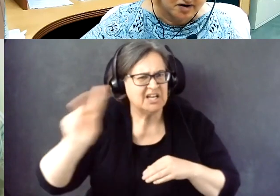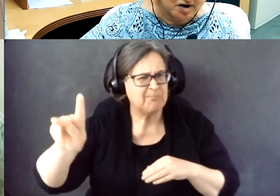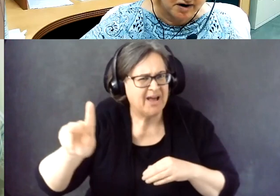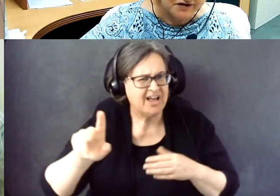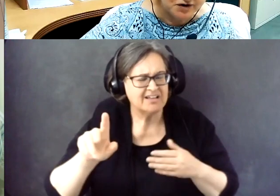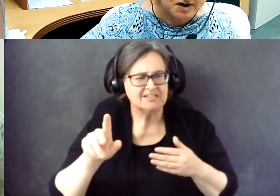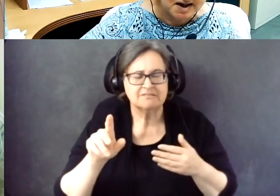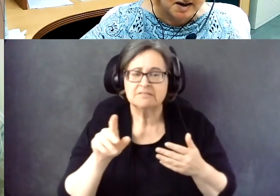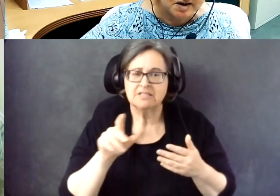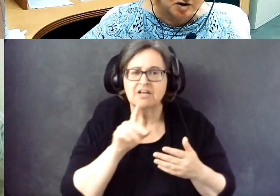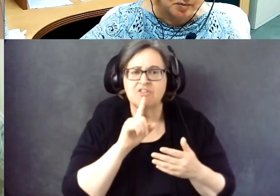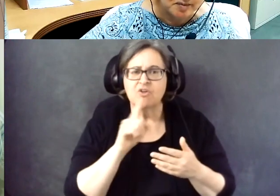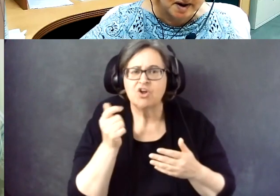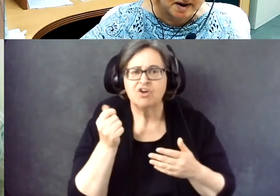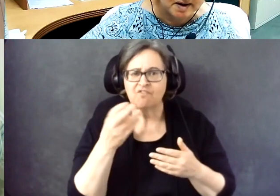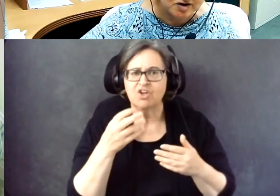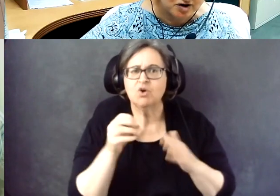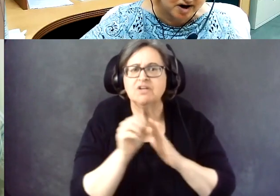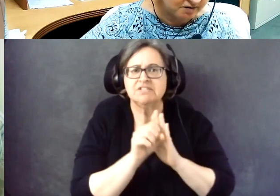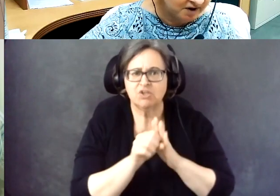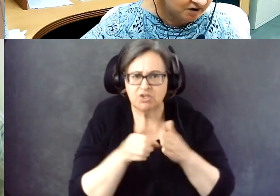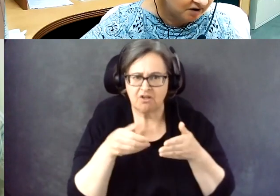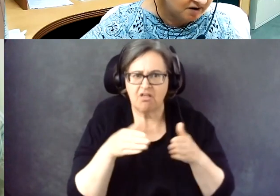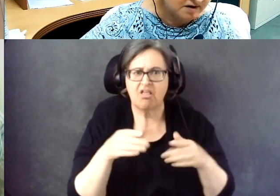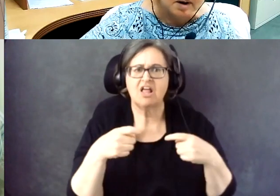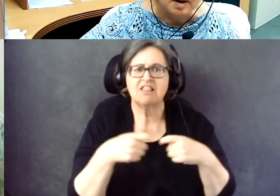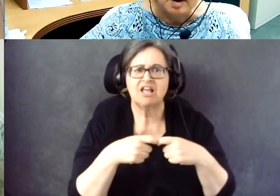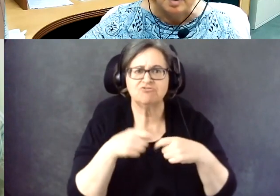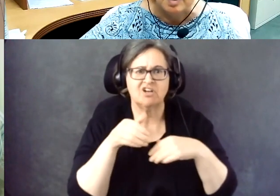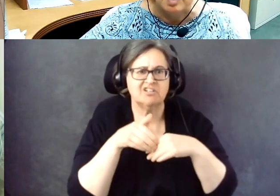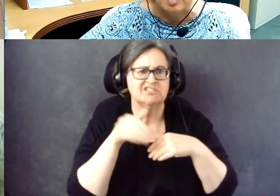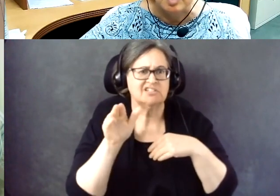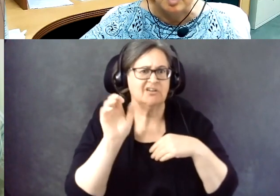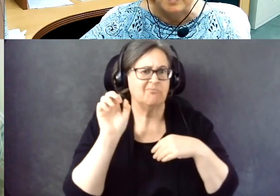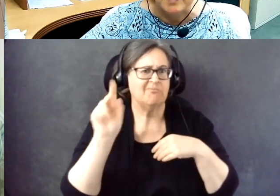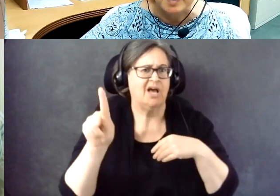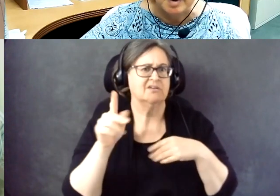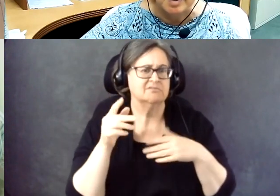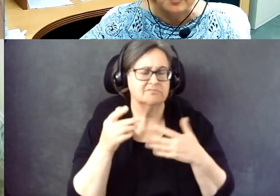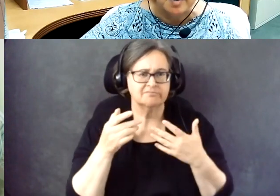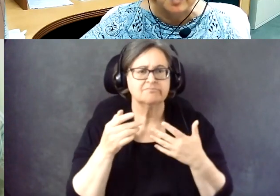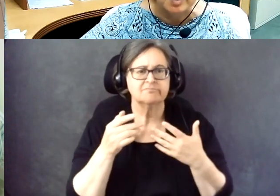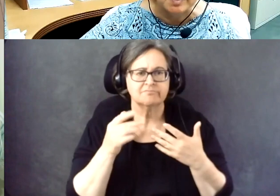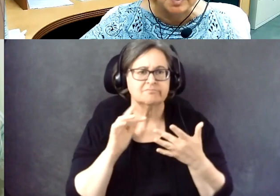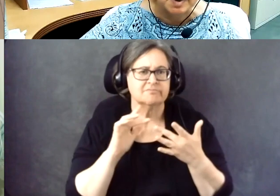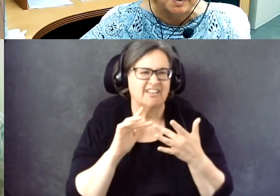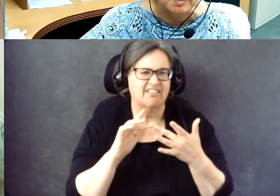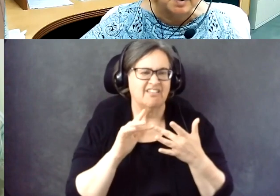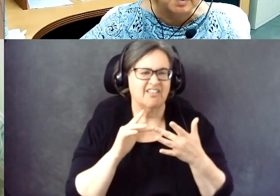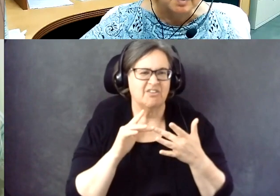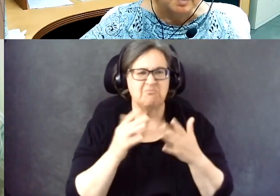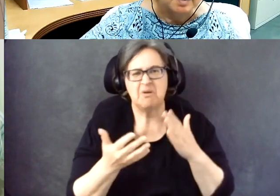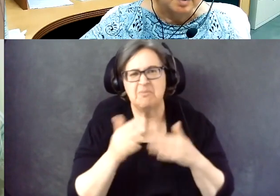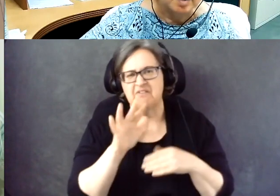There are few states that do permit electronic return. I think that's five or six states.